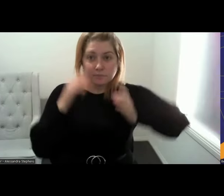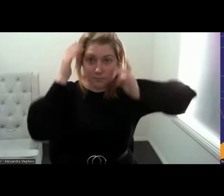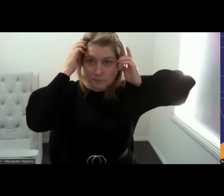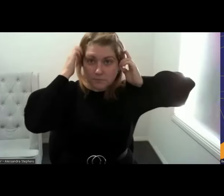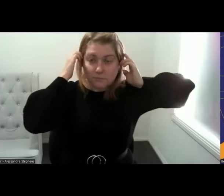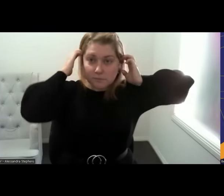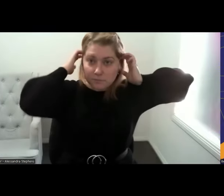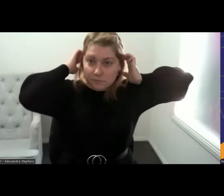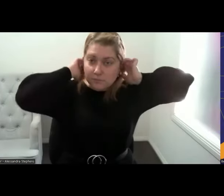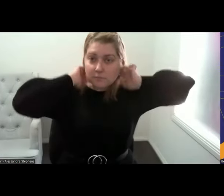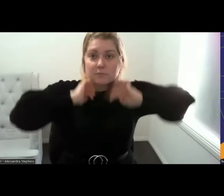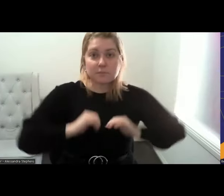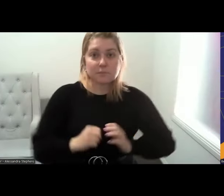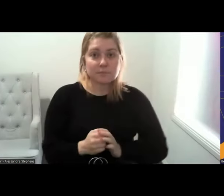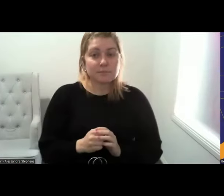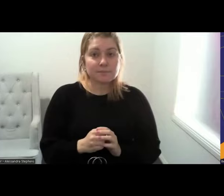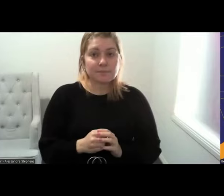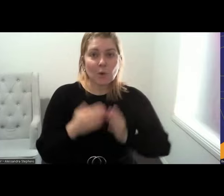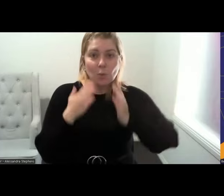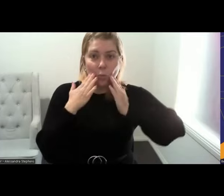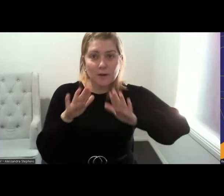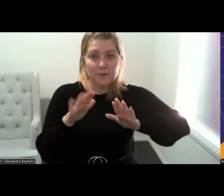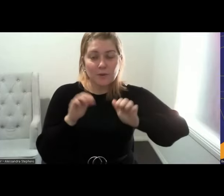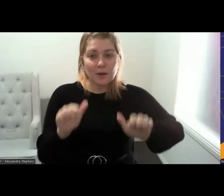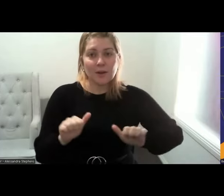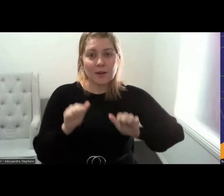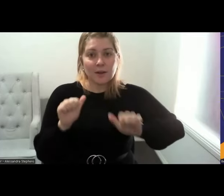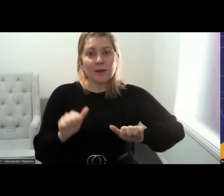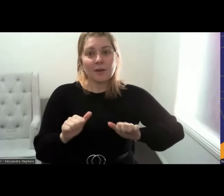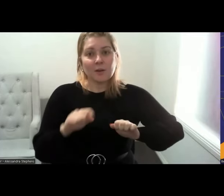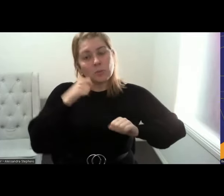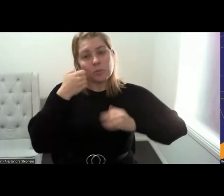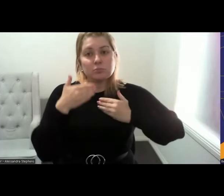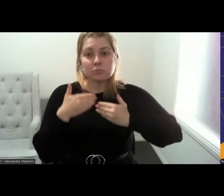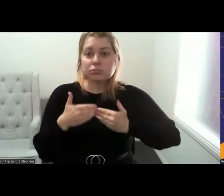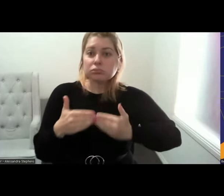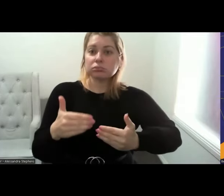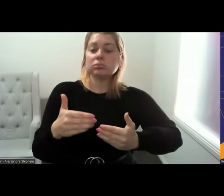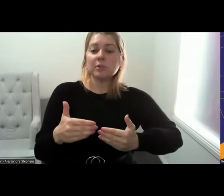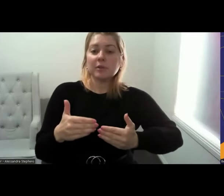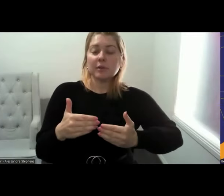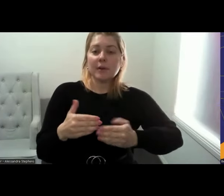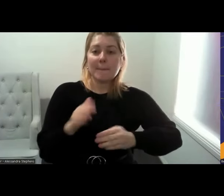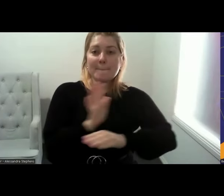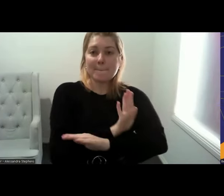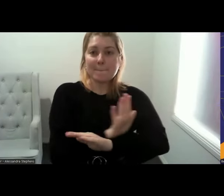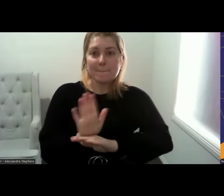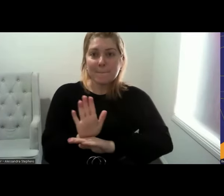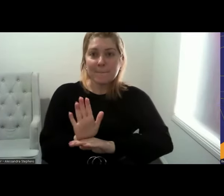Right. Okay. Well, we're going to move on, to our panel discussion and it's really